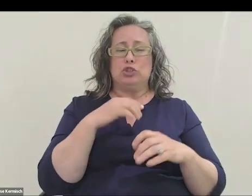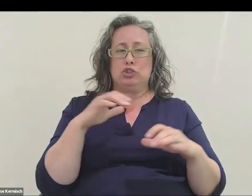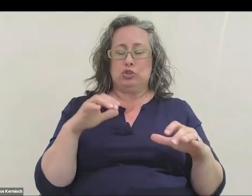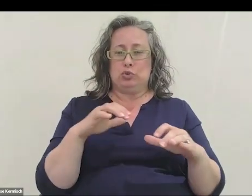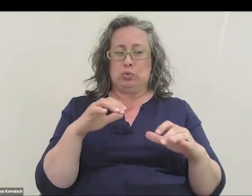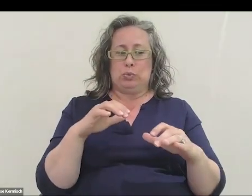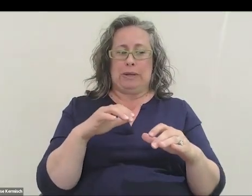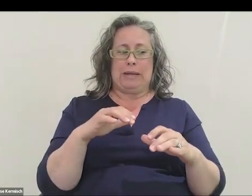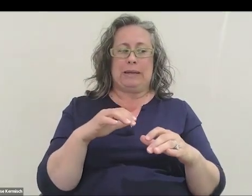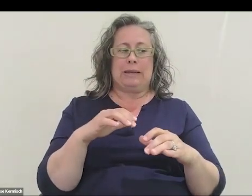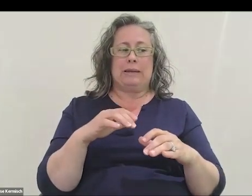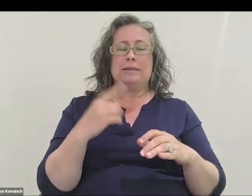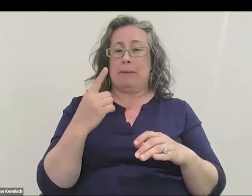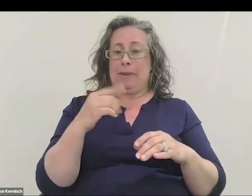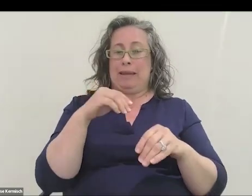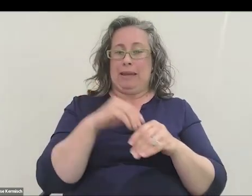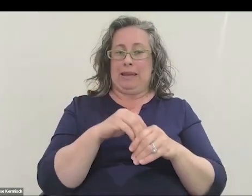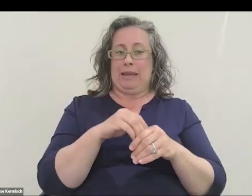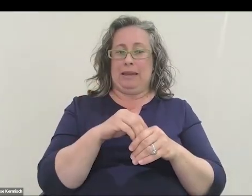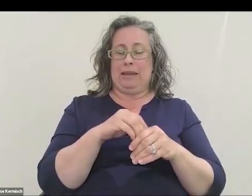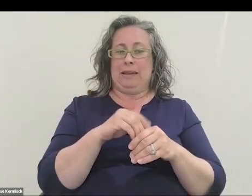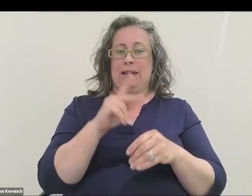at Kennedy Space Center for Yuri's Night on April 12.